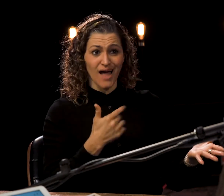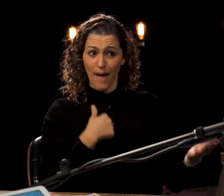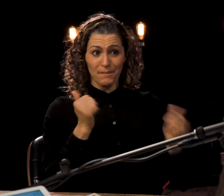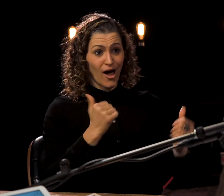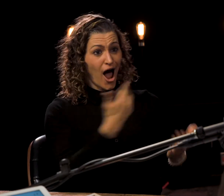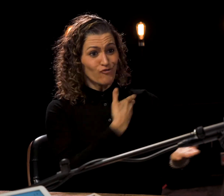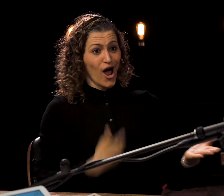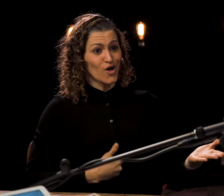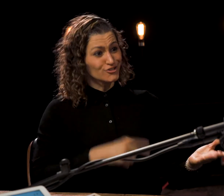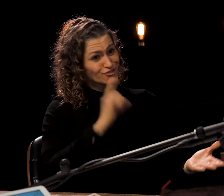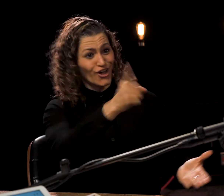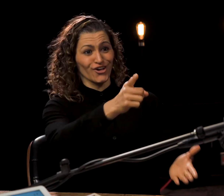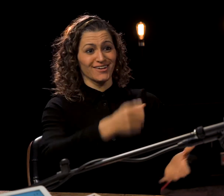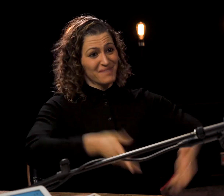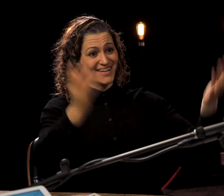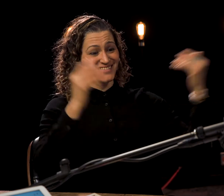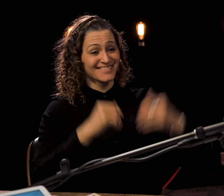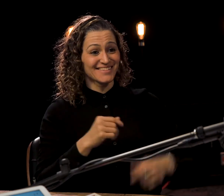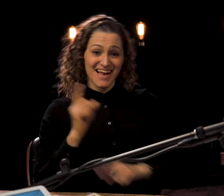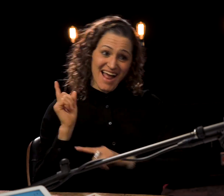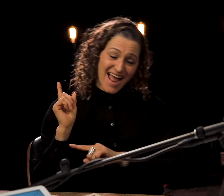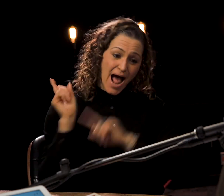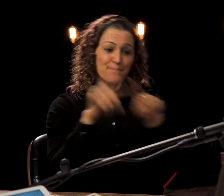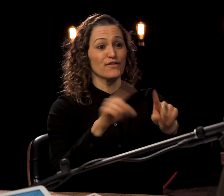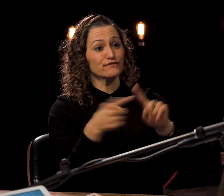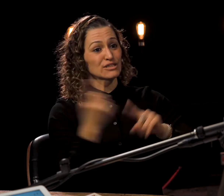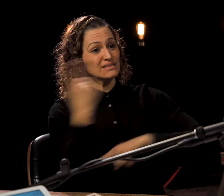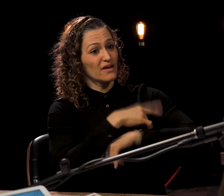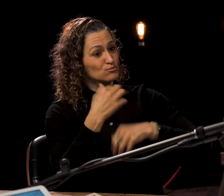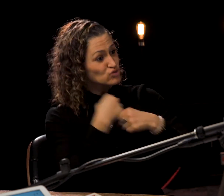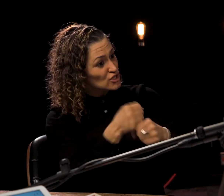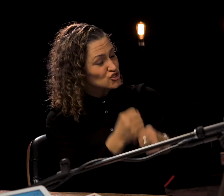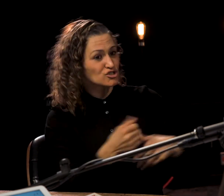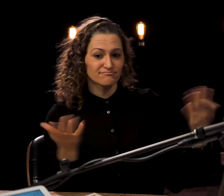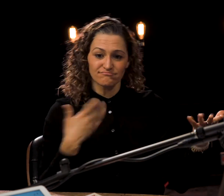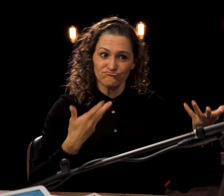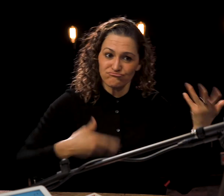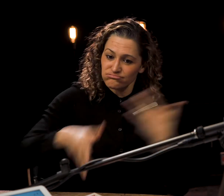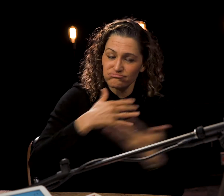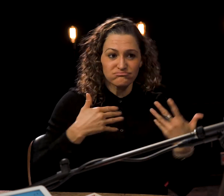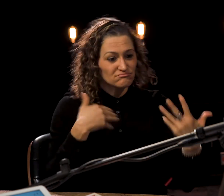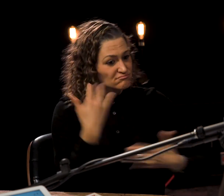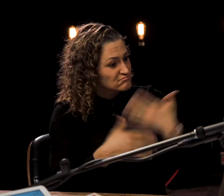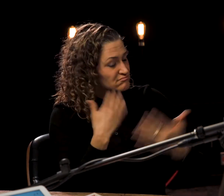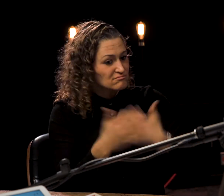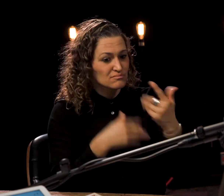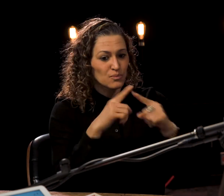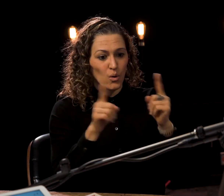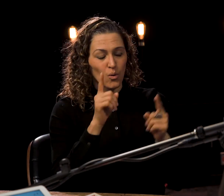Dawn Jani Birley: I was getting into! I had to say "Sure! Dawn Jani Birley: Cast me as Horatio, I'm in!" First Dawn Jani Birley: day of production came.